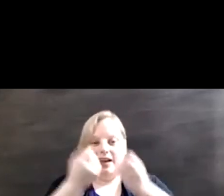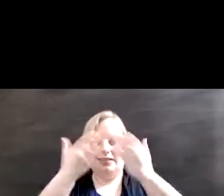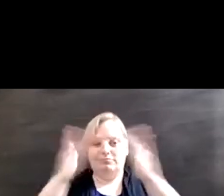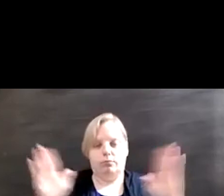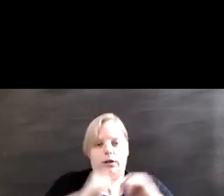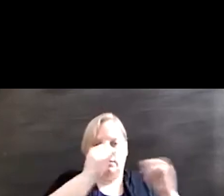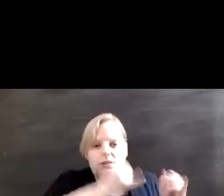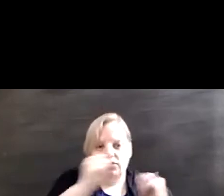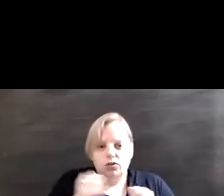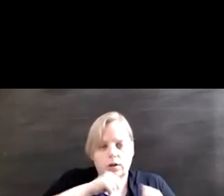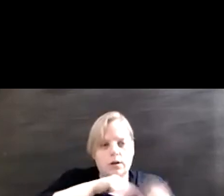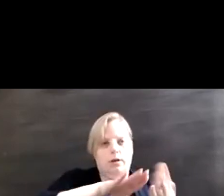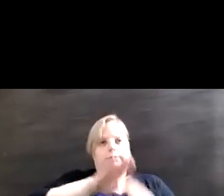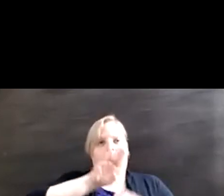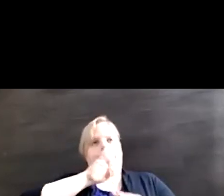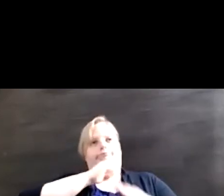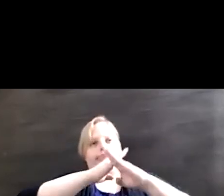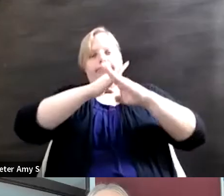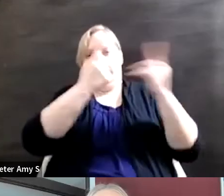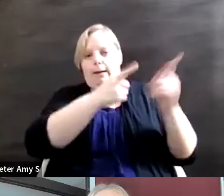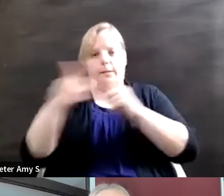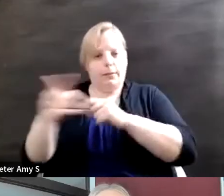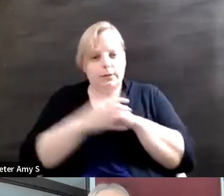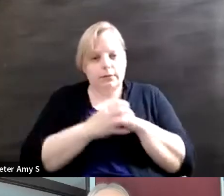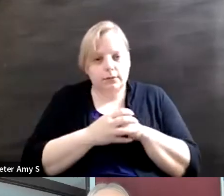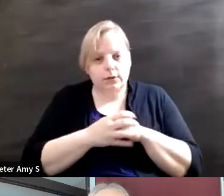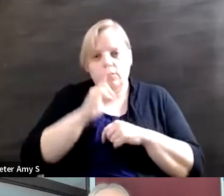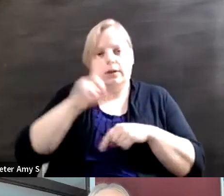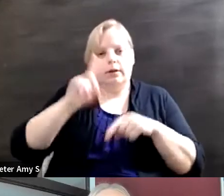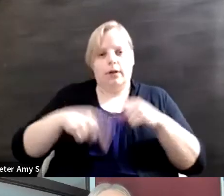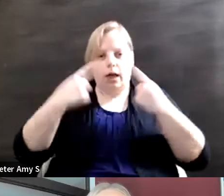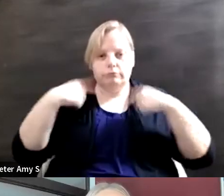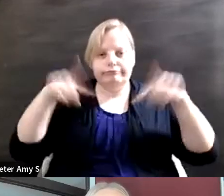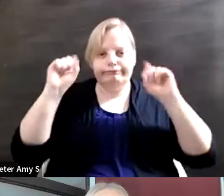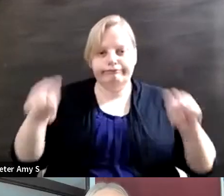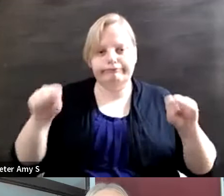actually inhibits ability? And so I think that the paralympic movement is such a powerful way to do